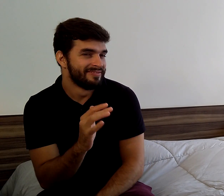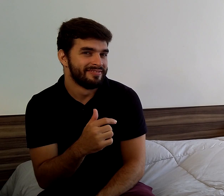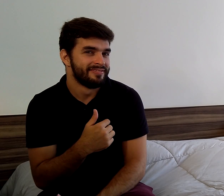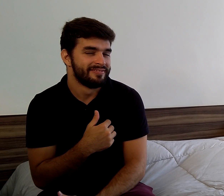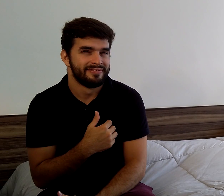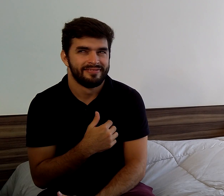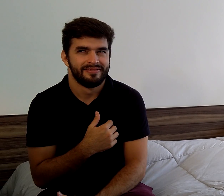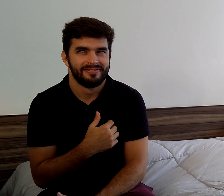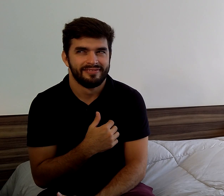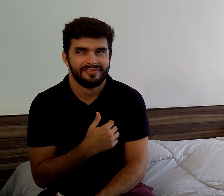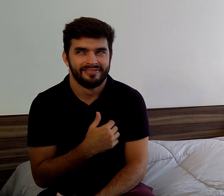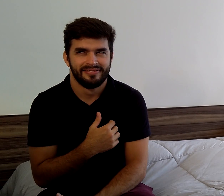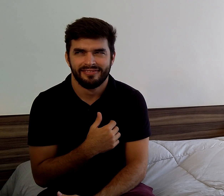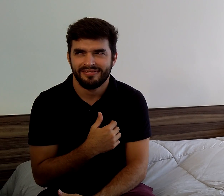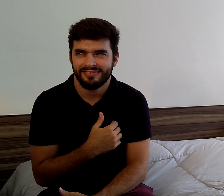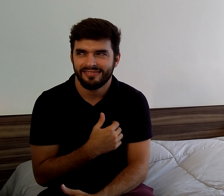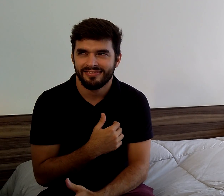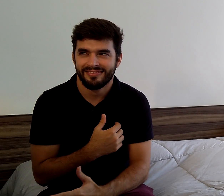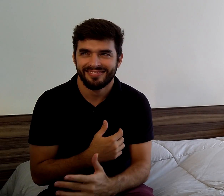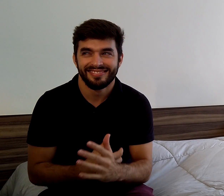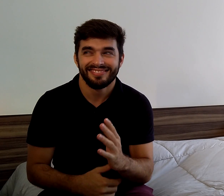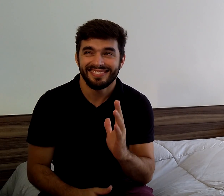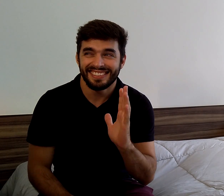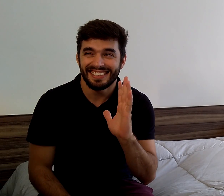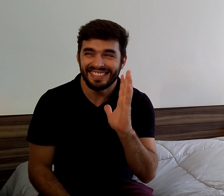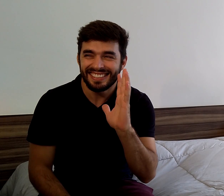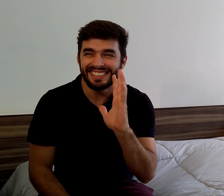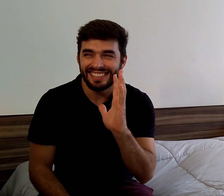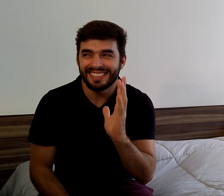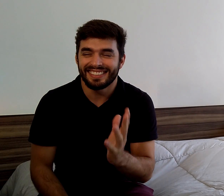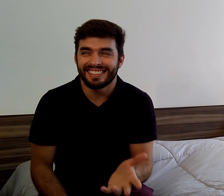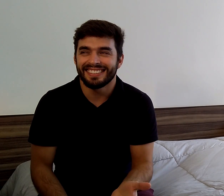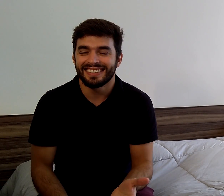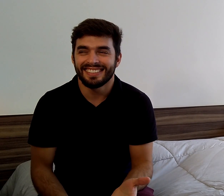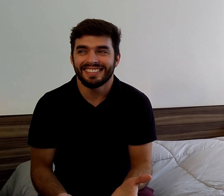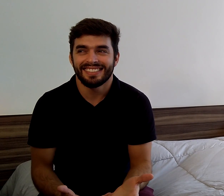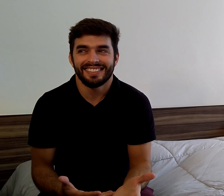I waved back.